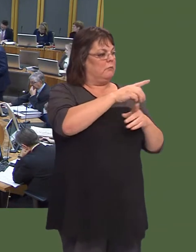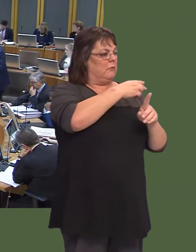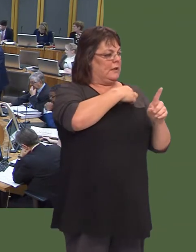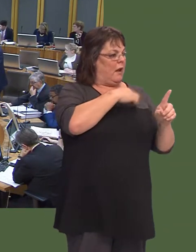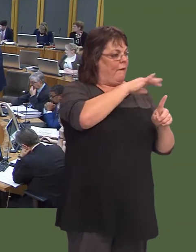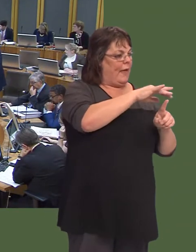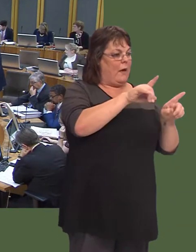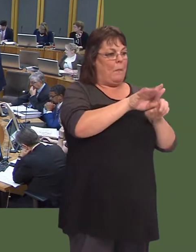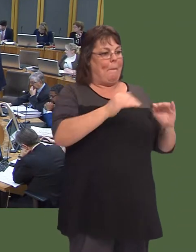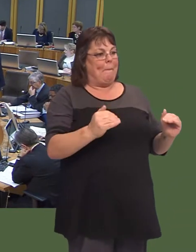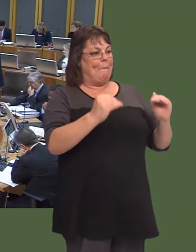Simon Thomas: Diolch, Prif Weinidog.